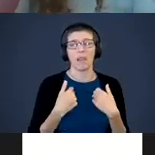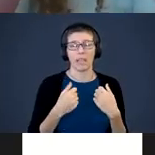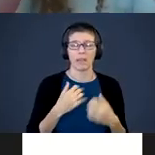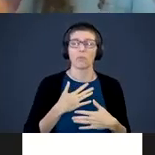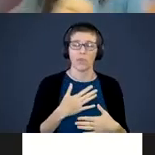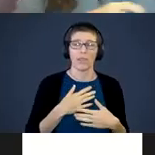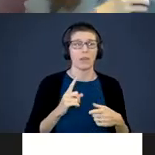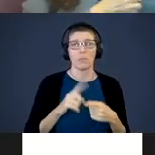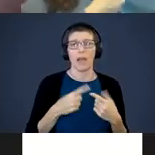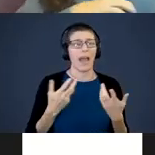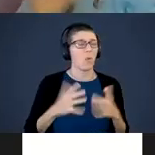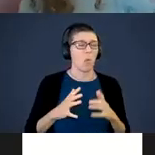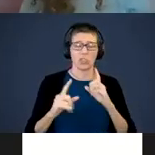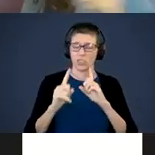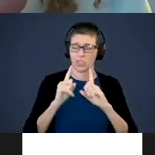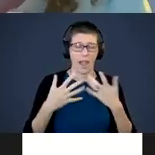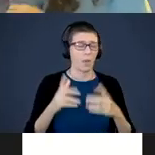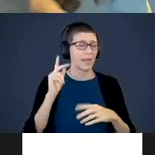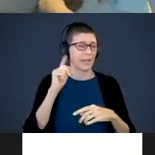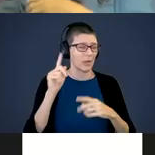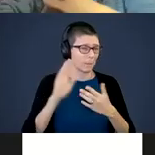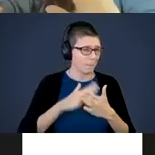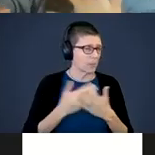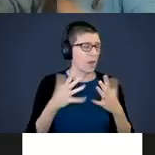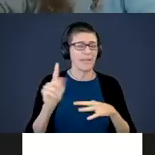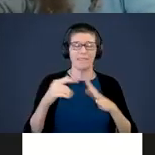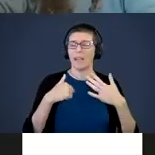talking, I don’t want to hear music. I don't want the tv on. I am just not a morning person.